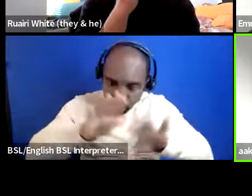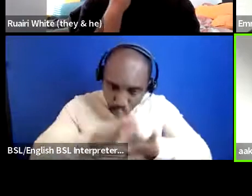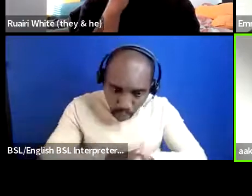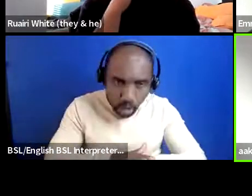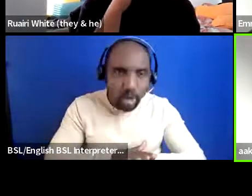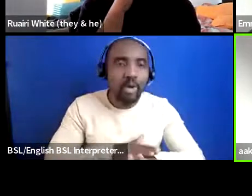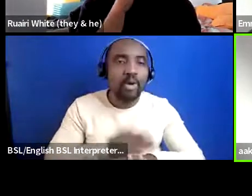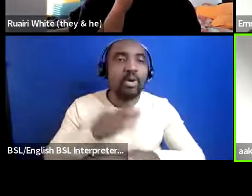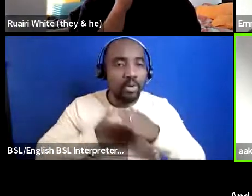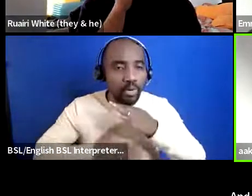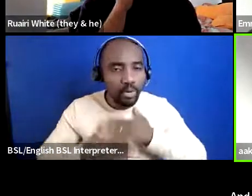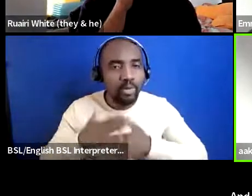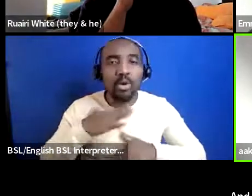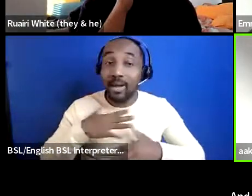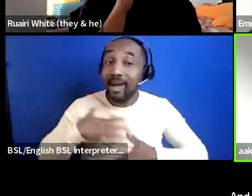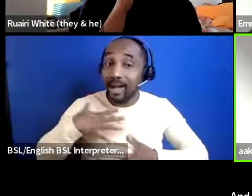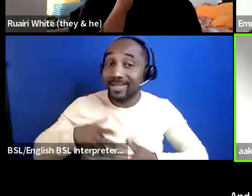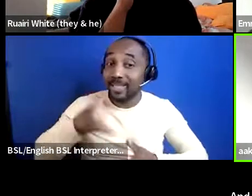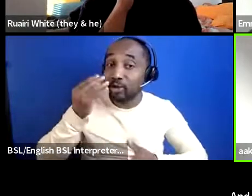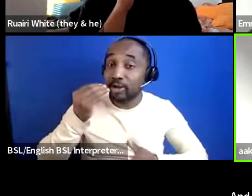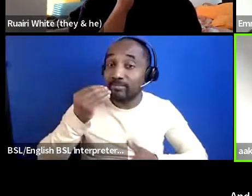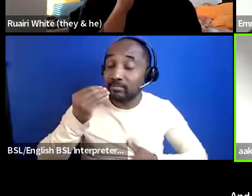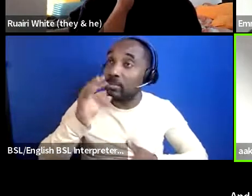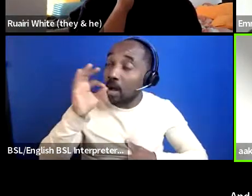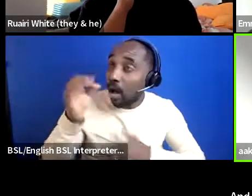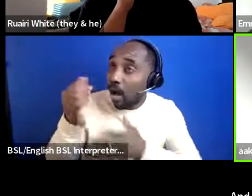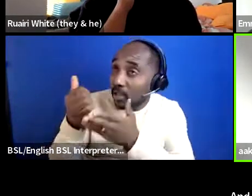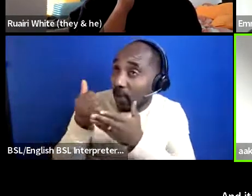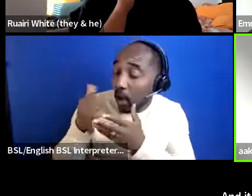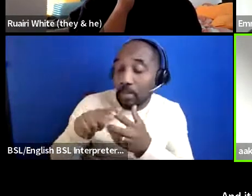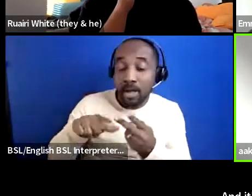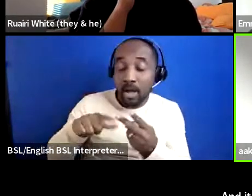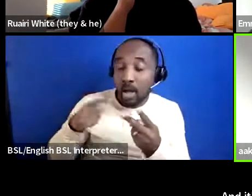but me asking for help and being annoying the advice i've been given from people that have